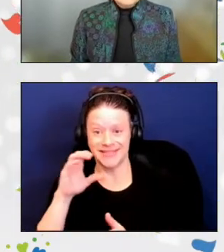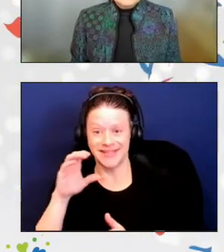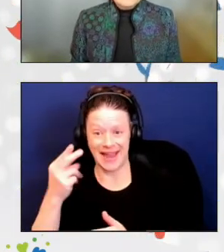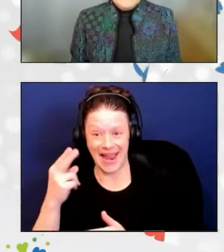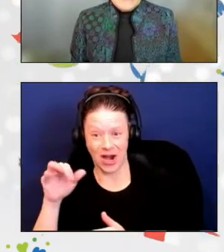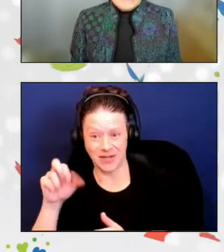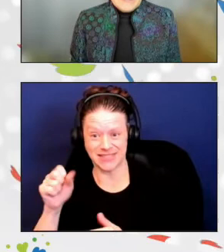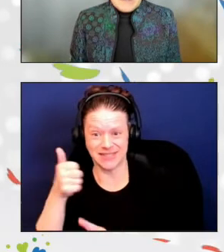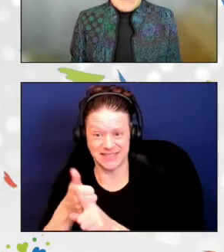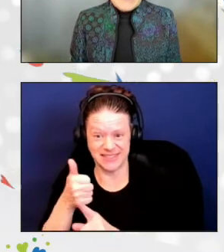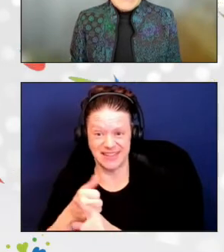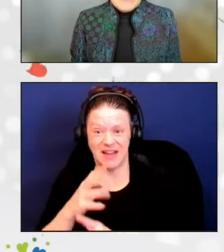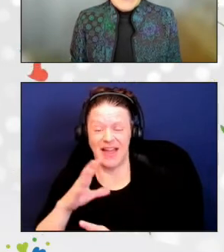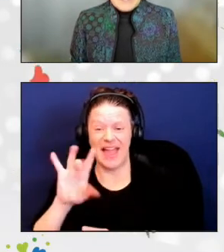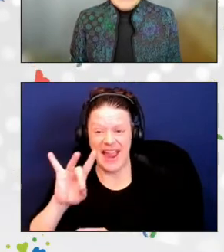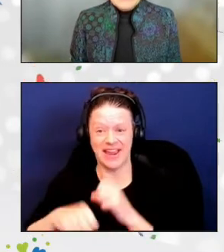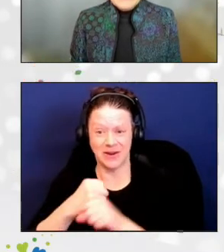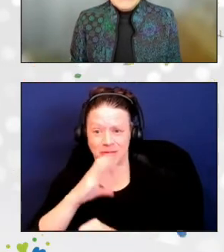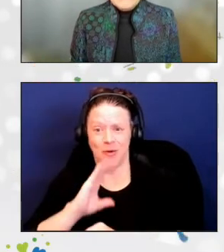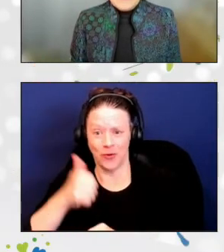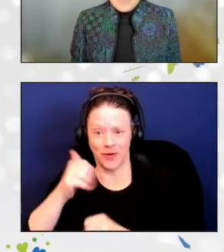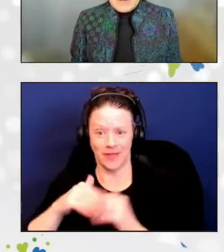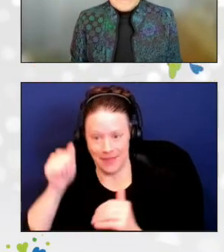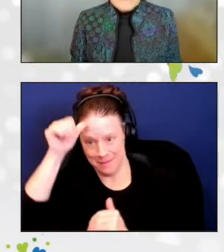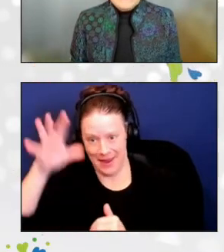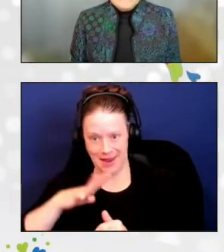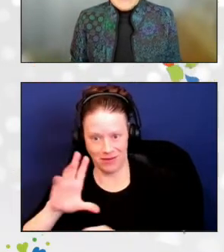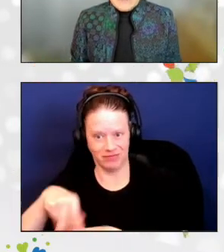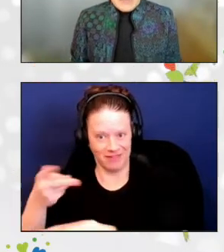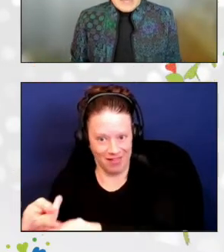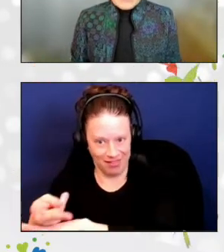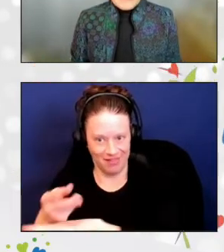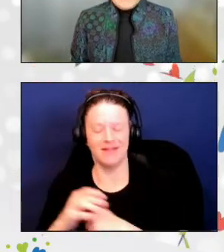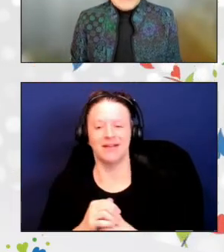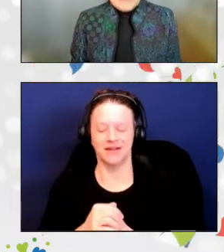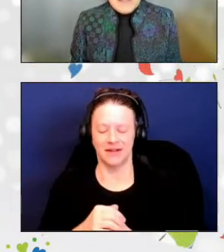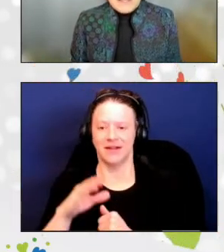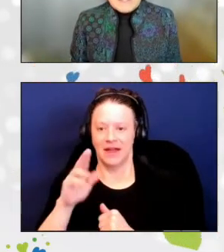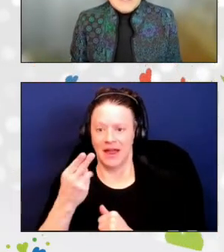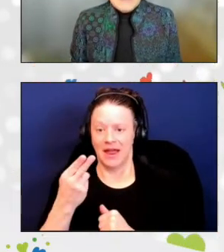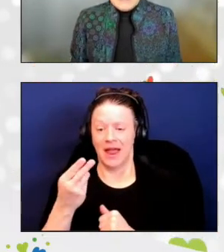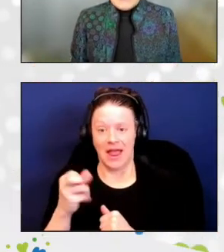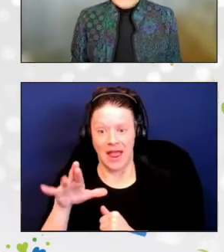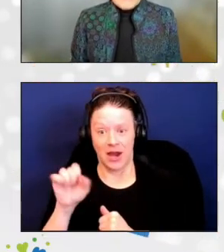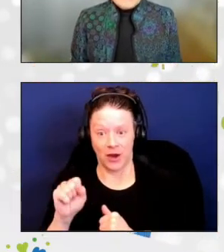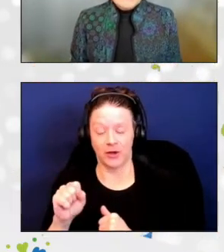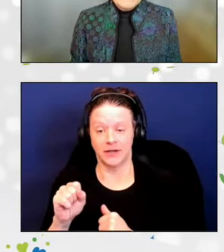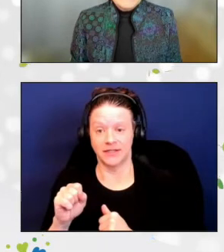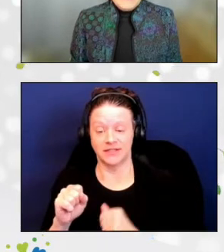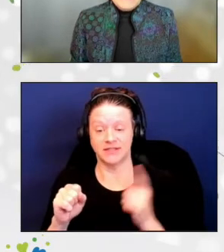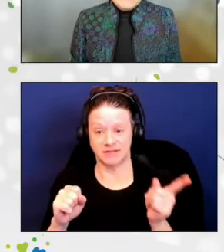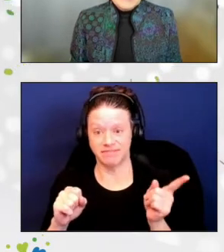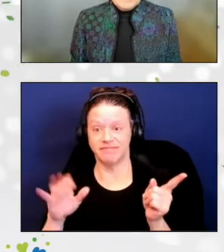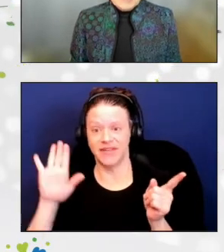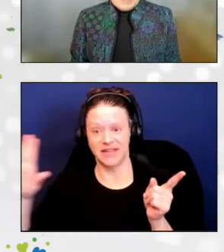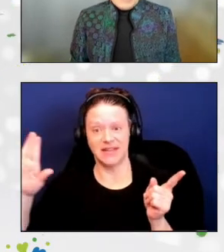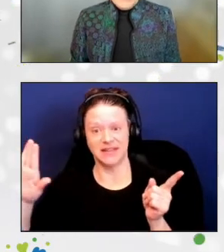For his valiant efforts, Harris received heartfelt thanks from the client, his family, and his community,